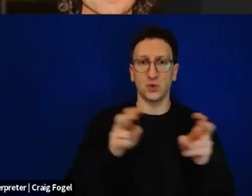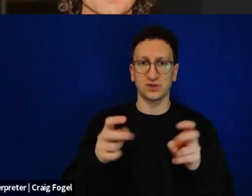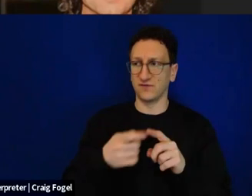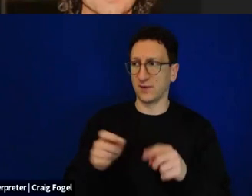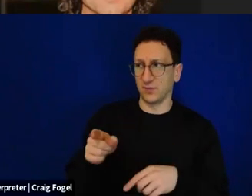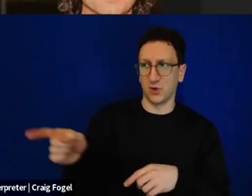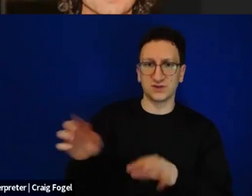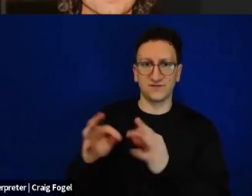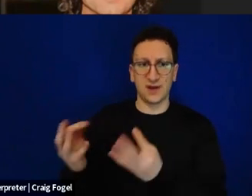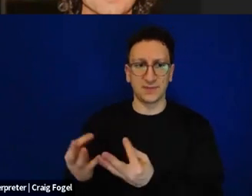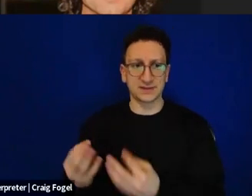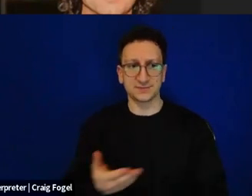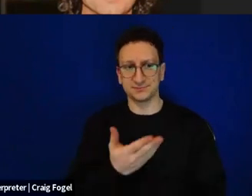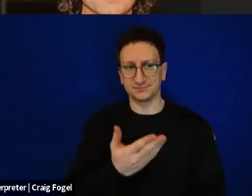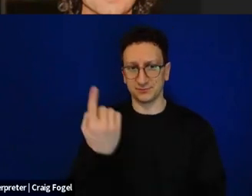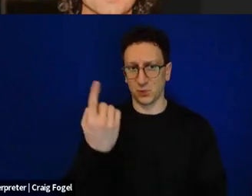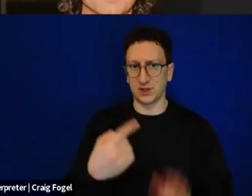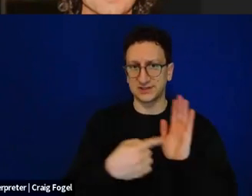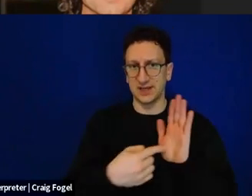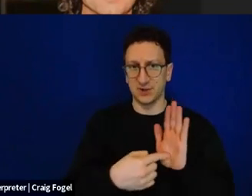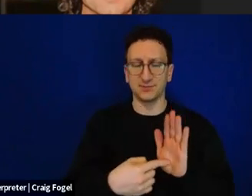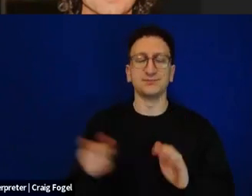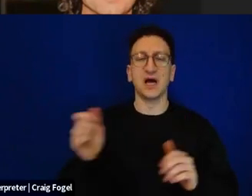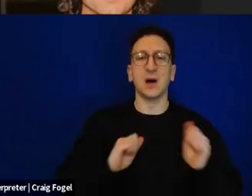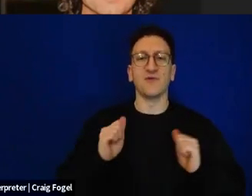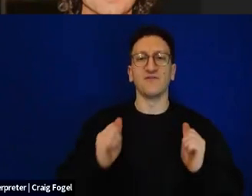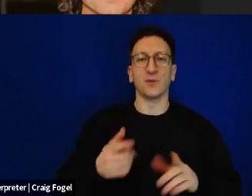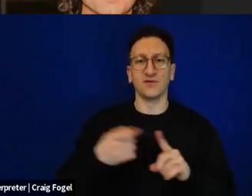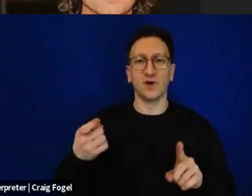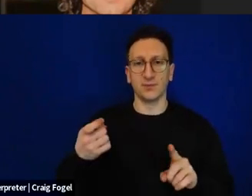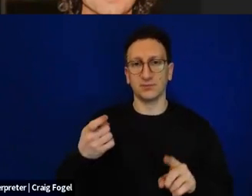One is Jackie Levy, who is a popular Jerusalem performer and author of children's stories.